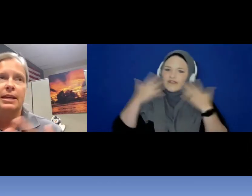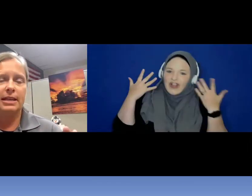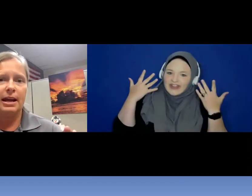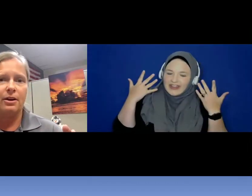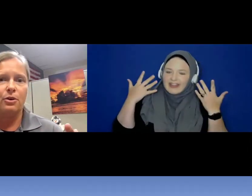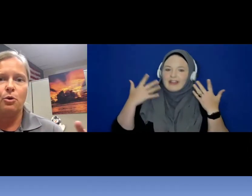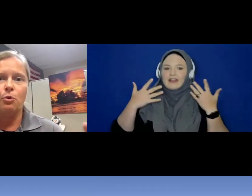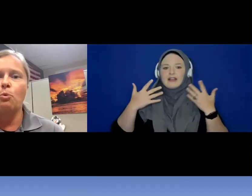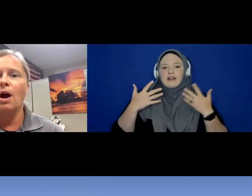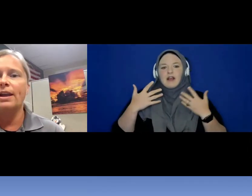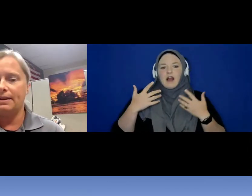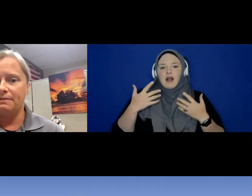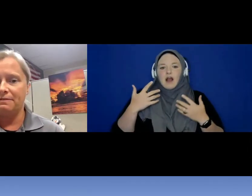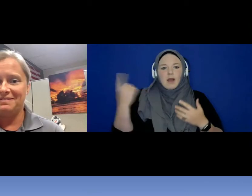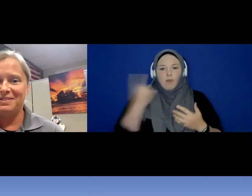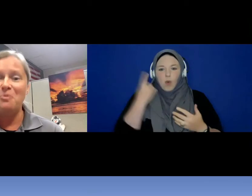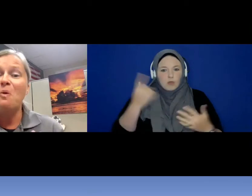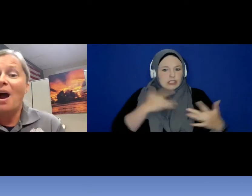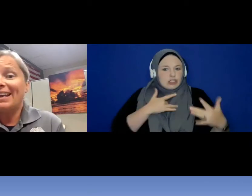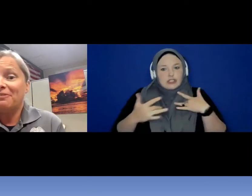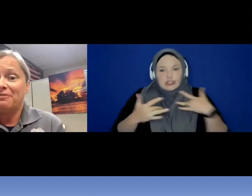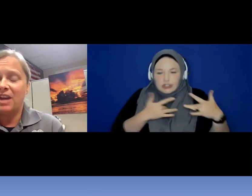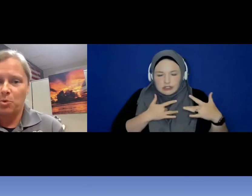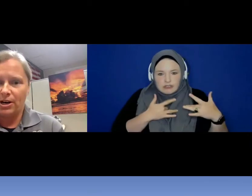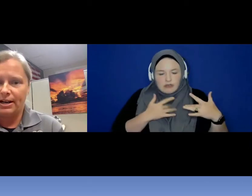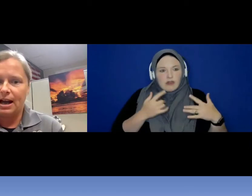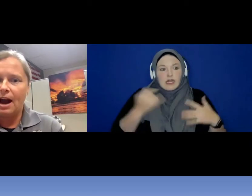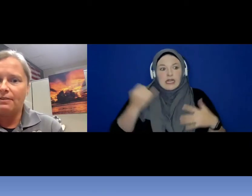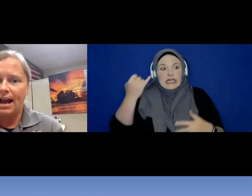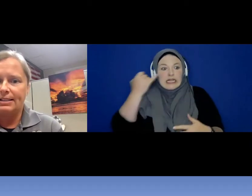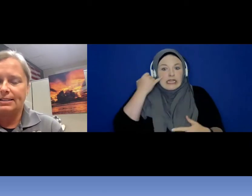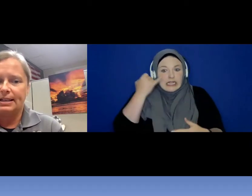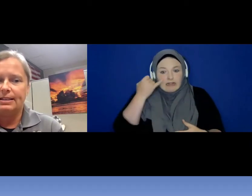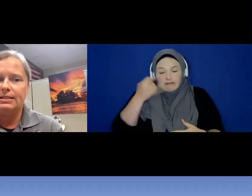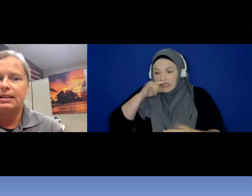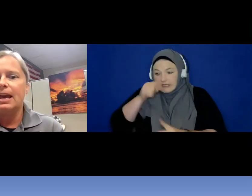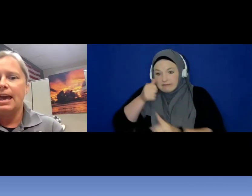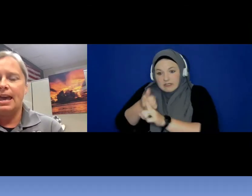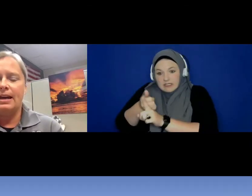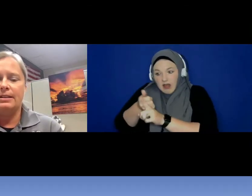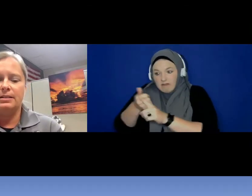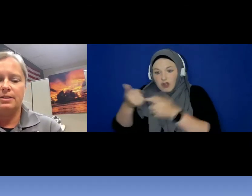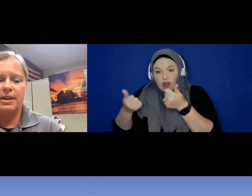scared what if. What if they were in a car accident, and